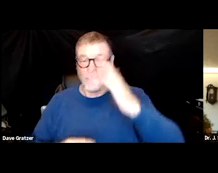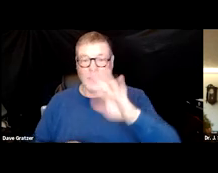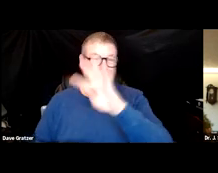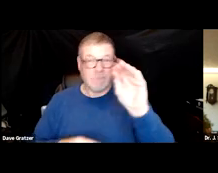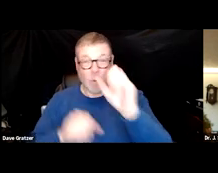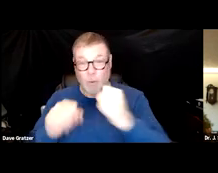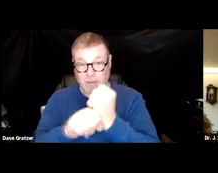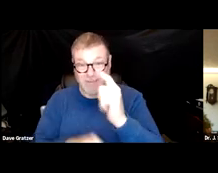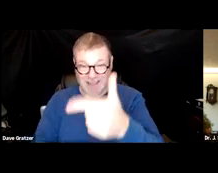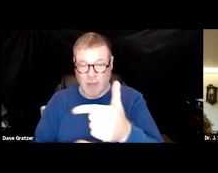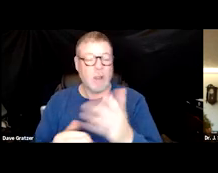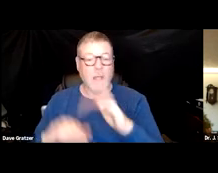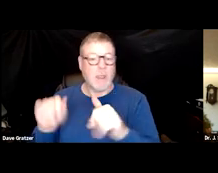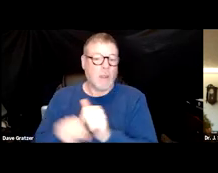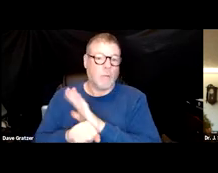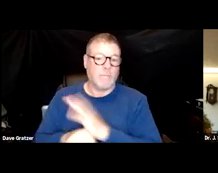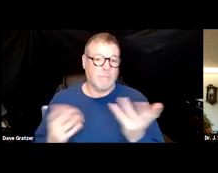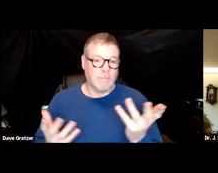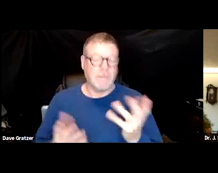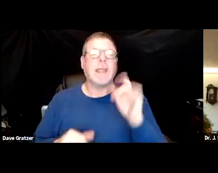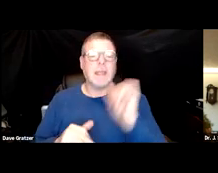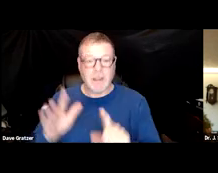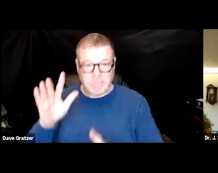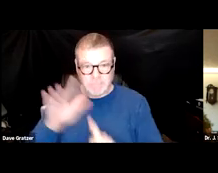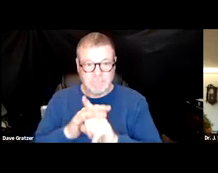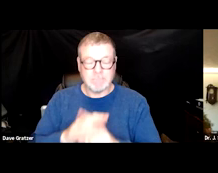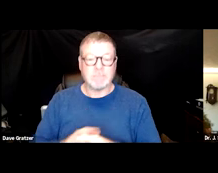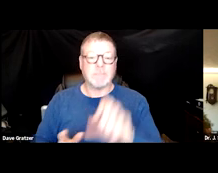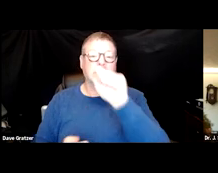and it can definitely reactivate SARS-CoV-2,